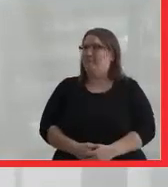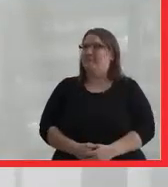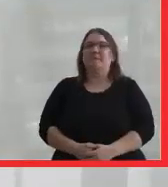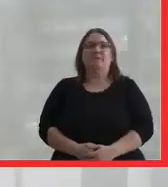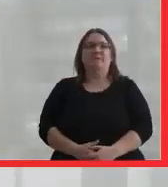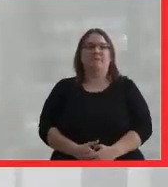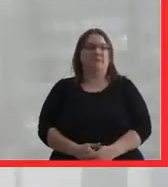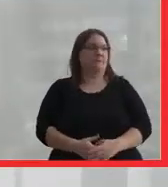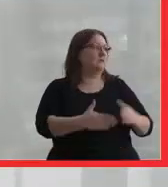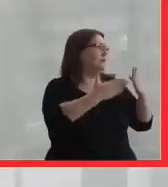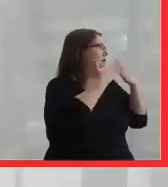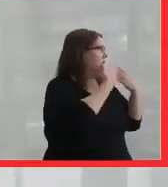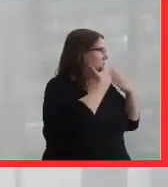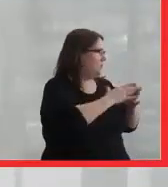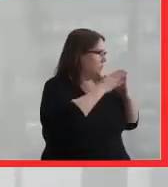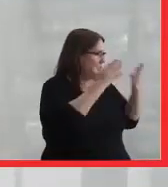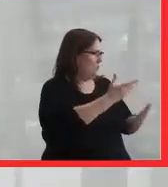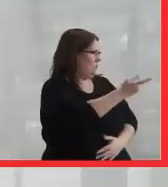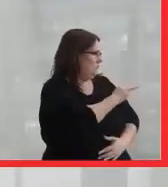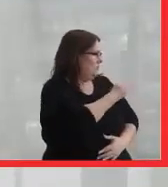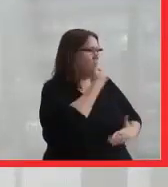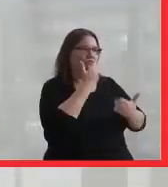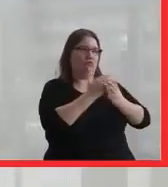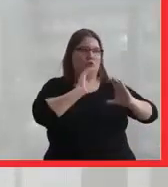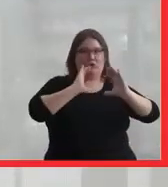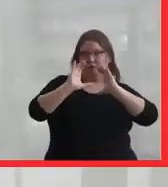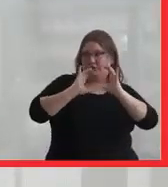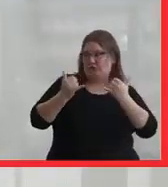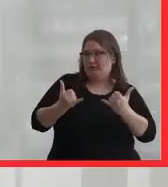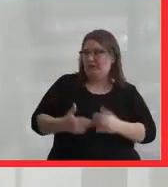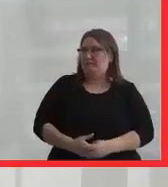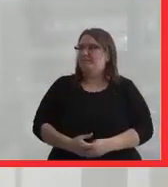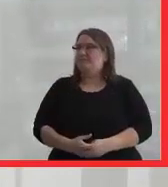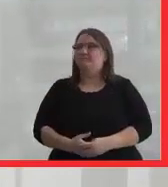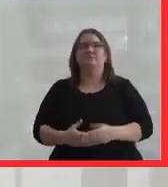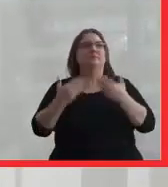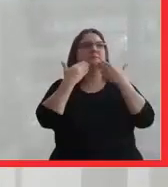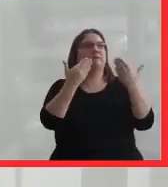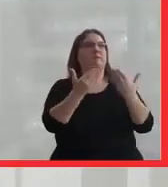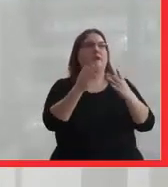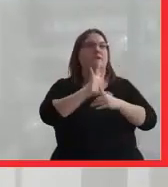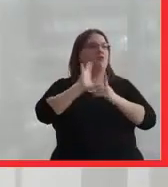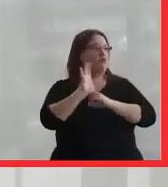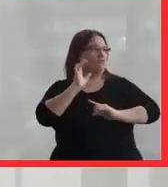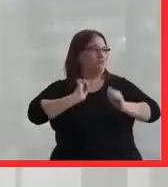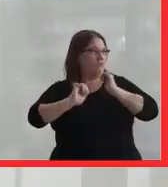[NON-ENGLISH SPEECH] Thank you so much, Ian and Jan, for a great conversation. And thank you as well to our culture performers,